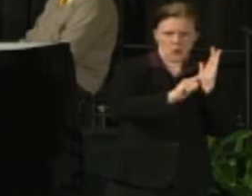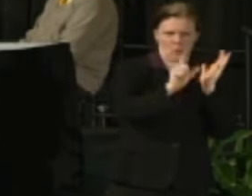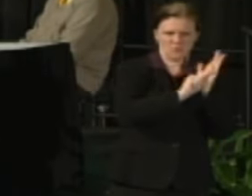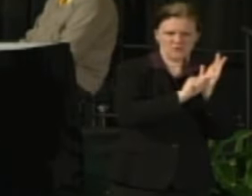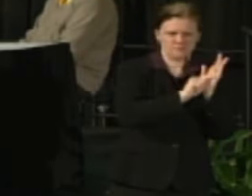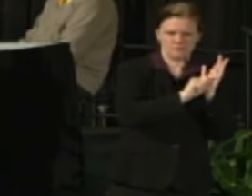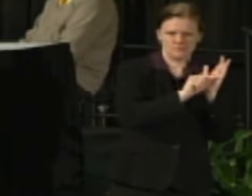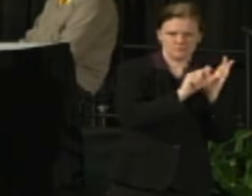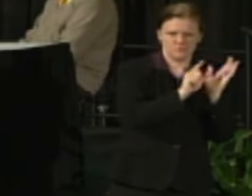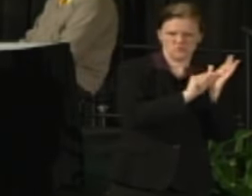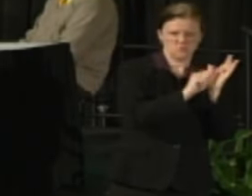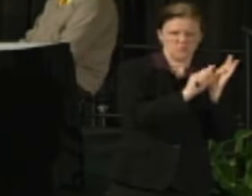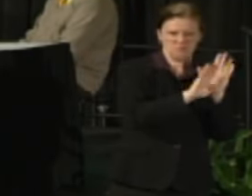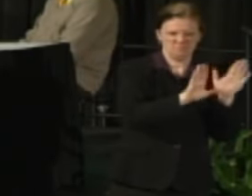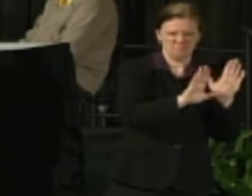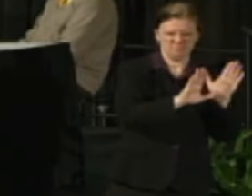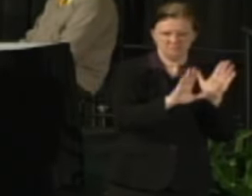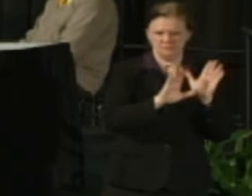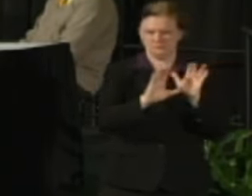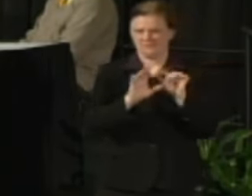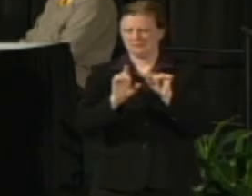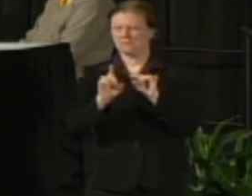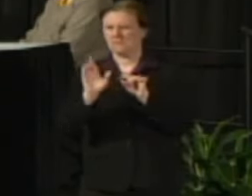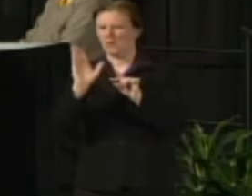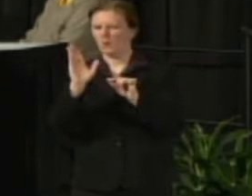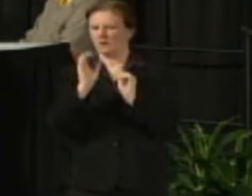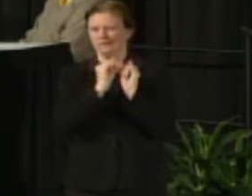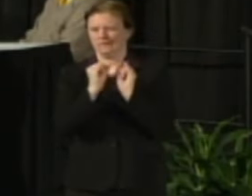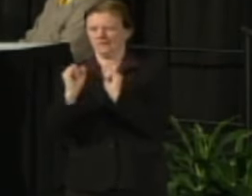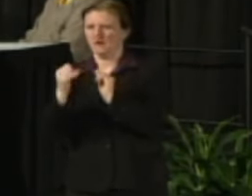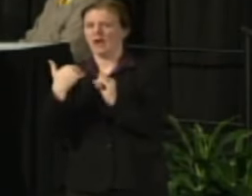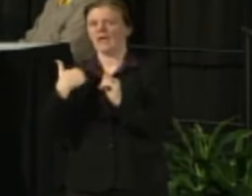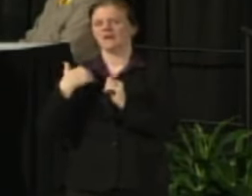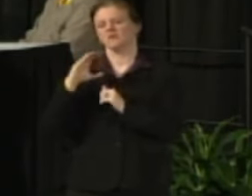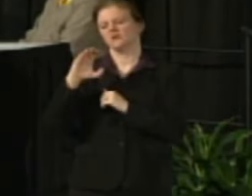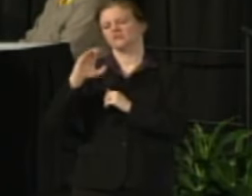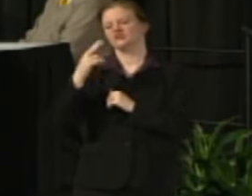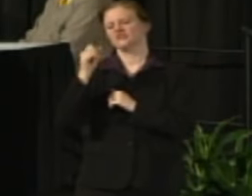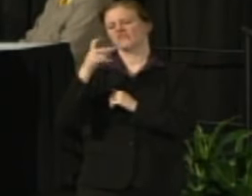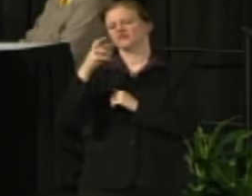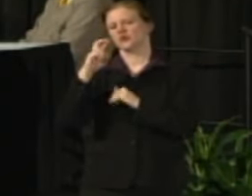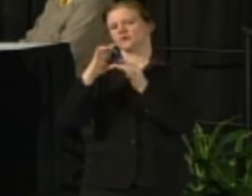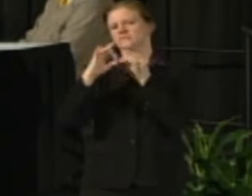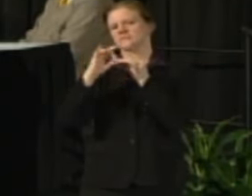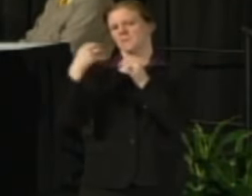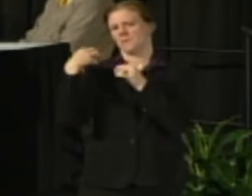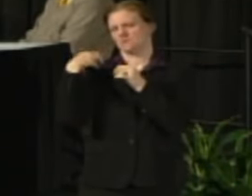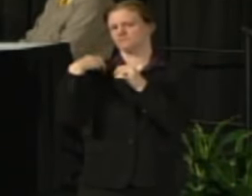out is seen as not probably likely. So I'll have a Chancellor's Statement and then I'm also working on a statement for all